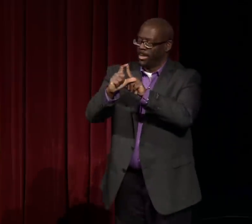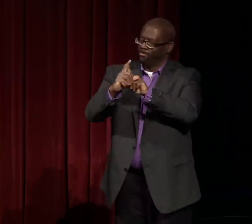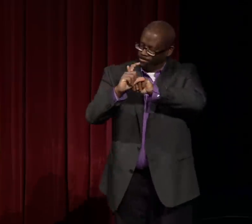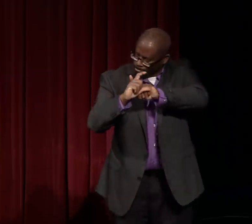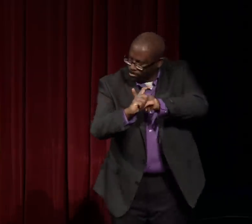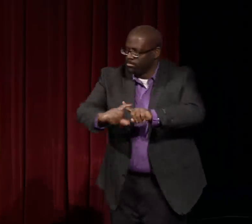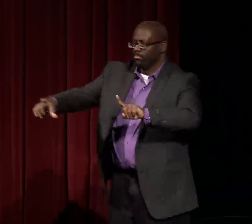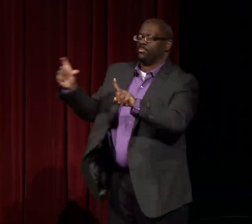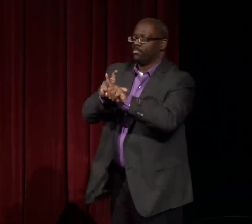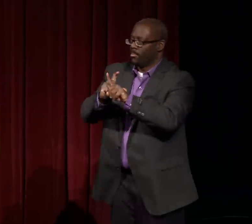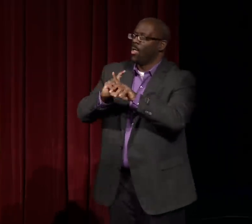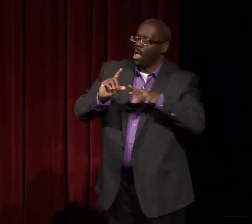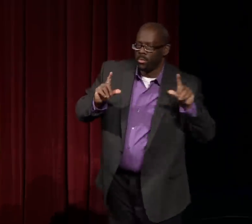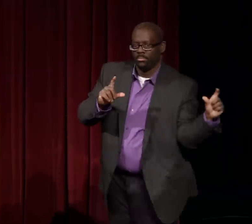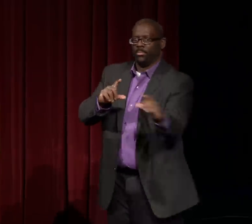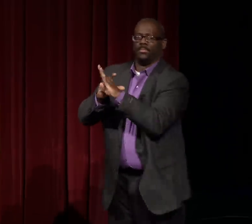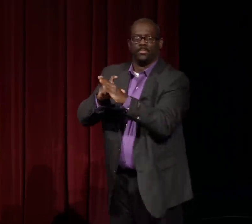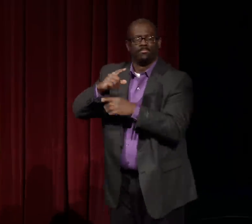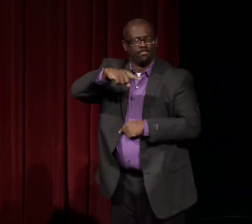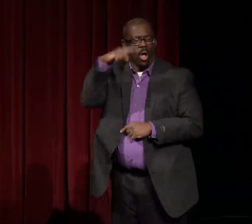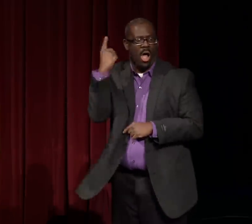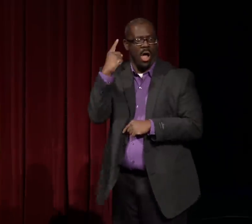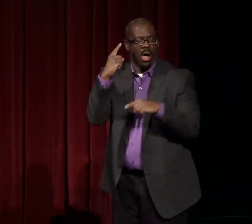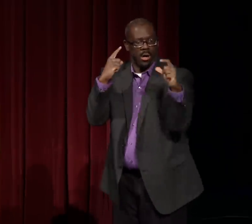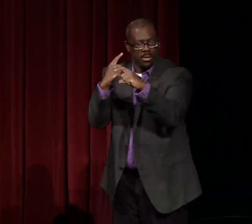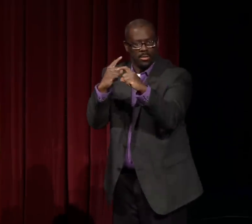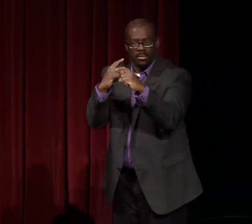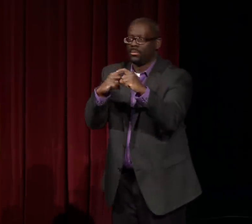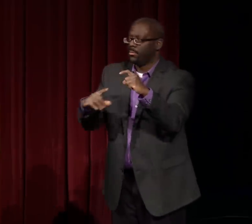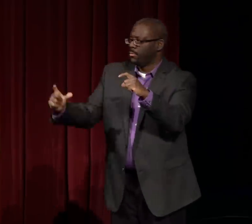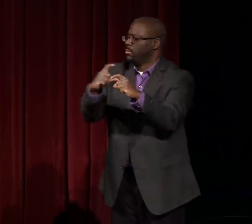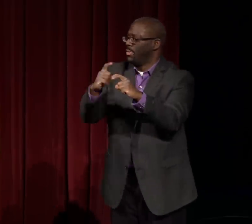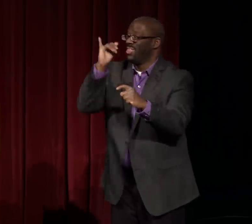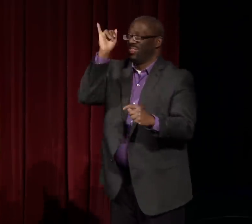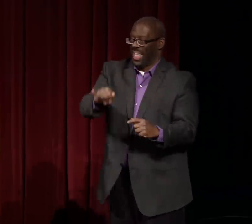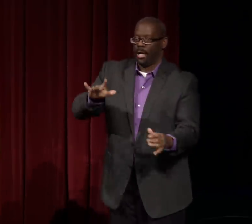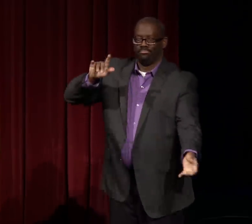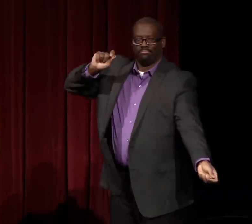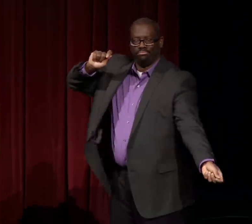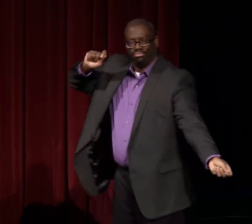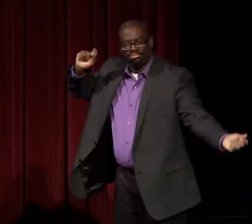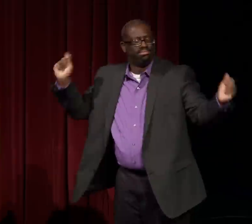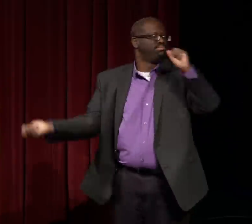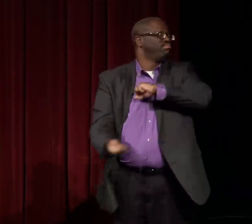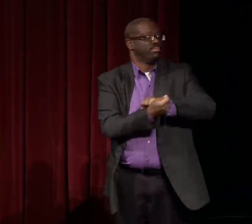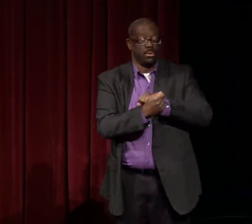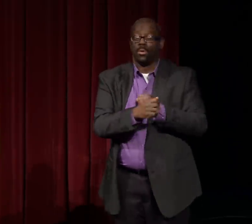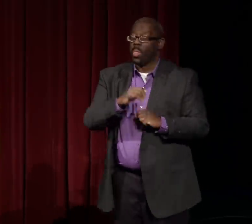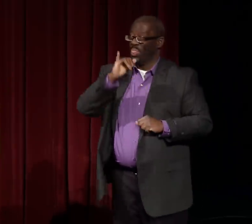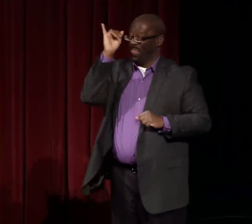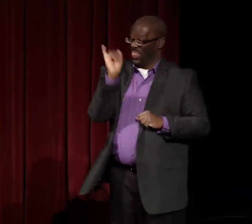But the person of color part of her was not really emphasized.